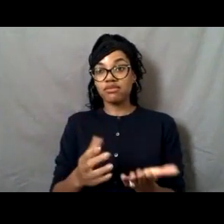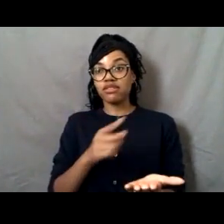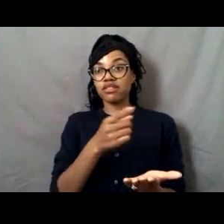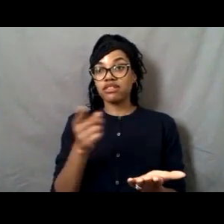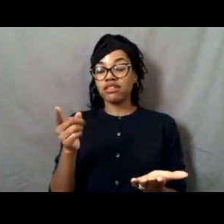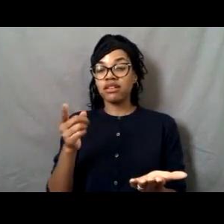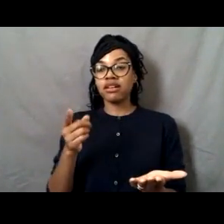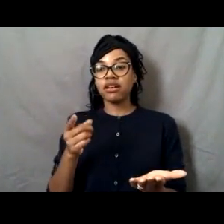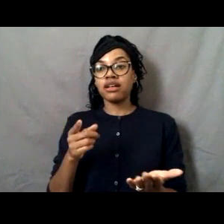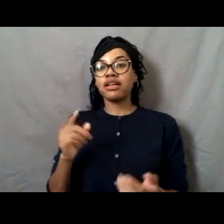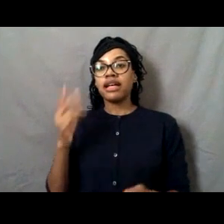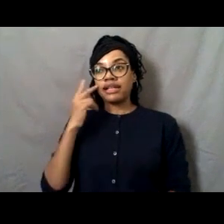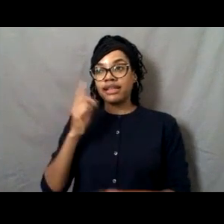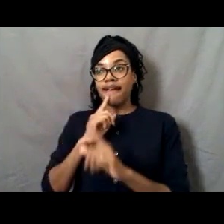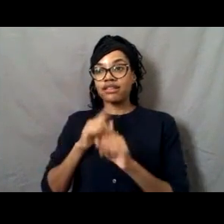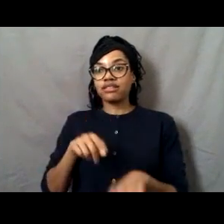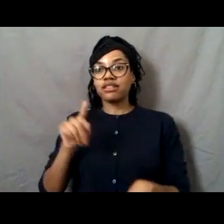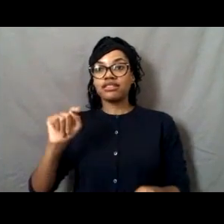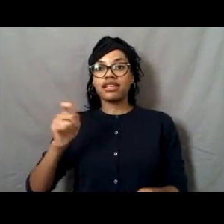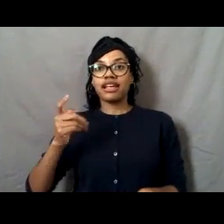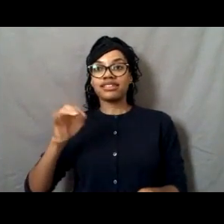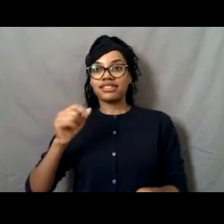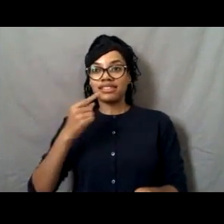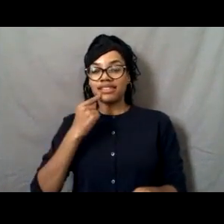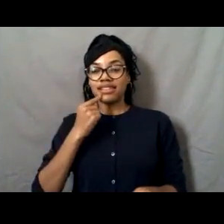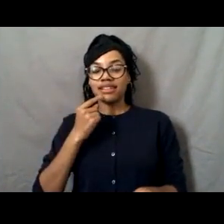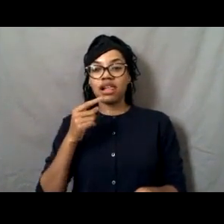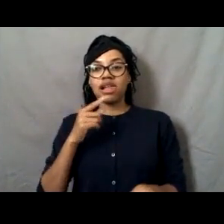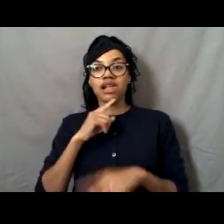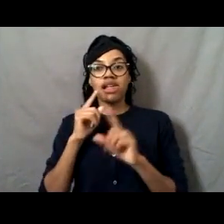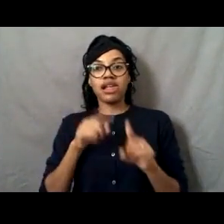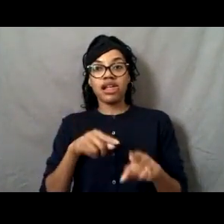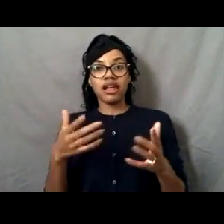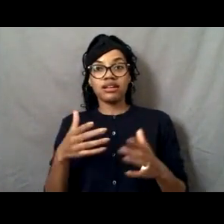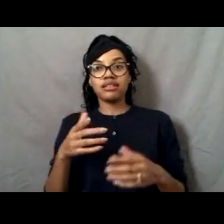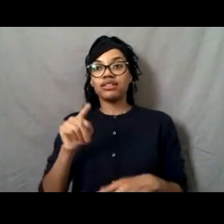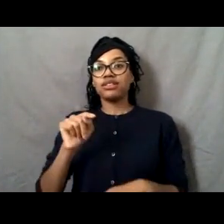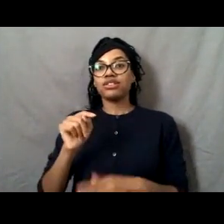And Texas answered right away thing that it was "Treasure island"